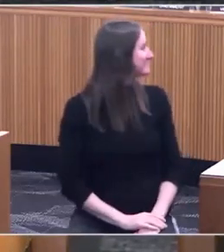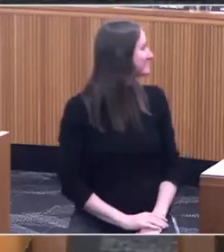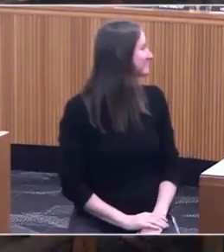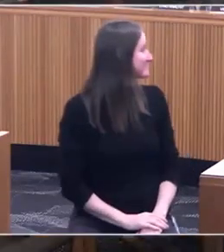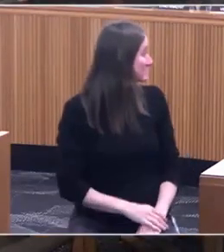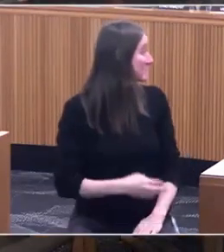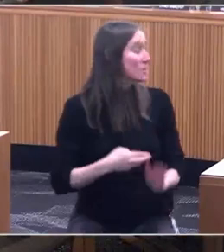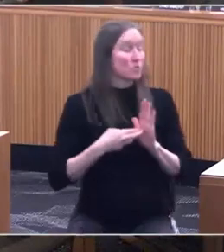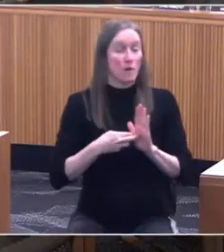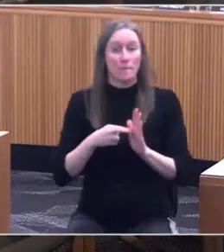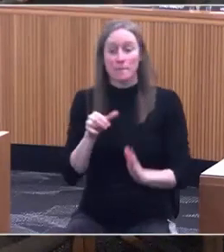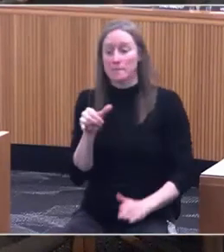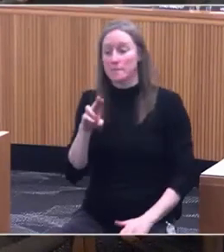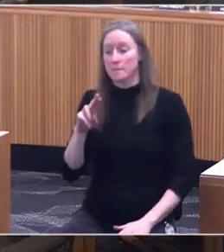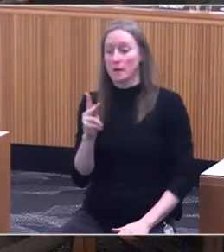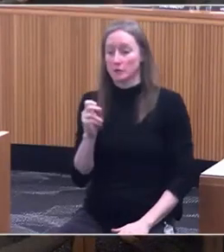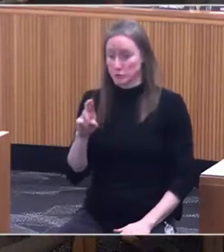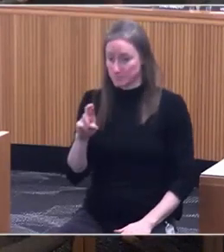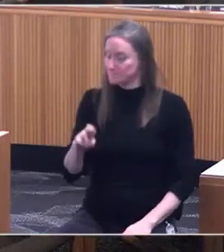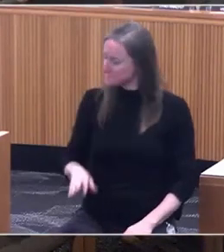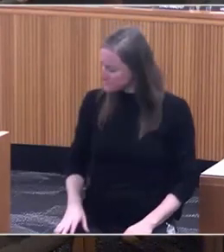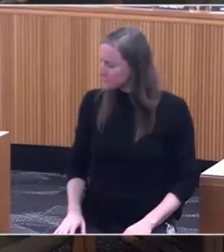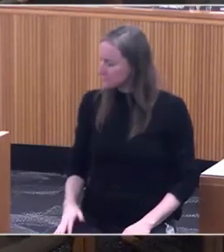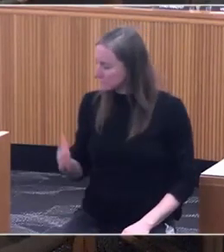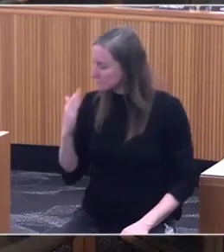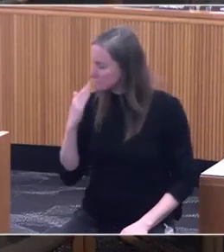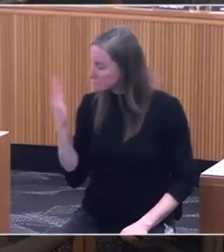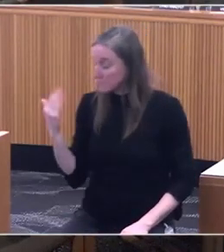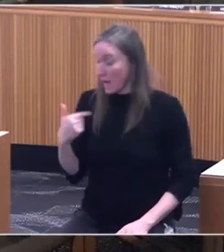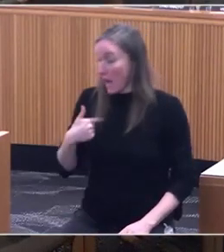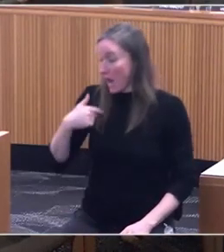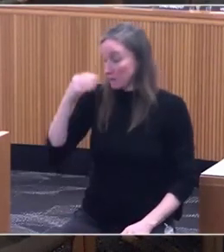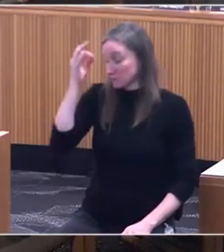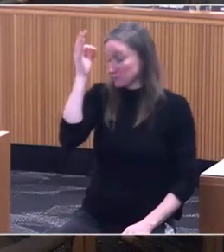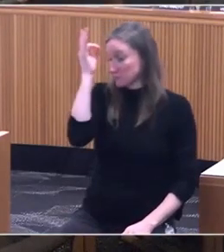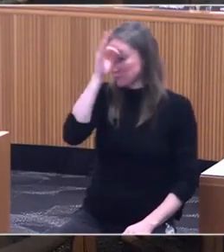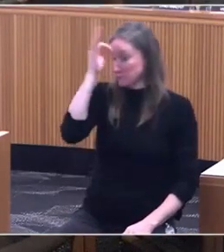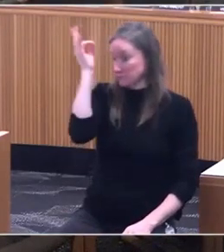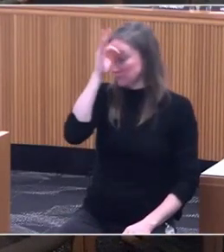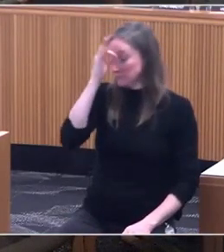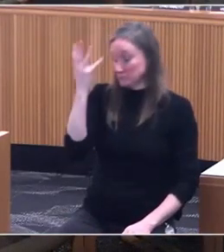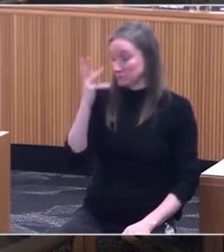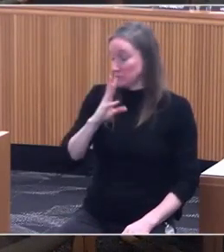My question is, 'cause I have no idea pretty much what you're talking about, I'm just gonna be honest with you,